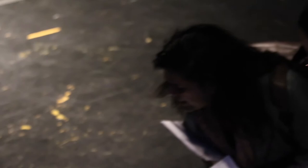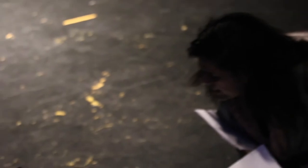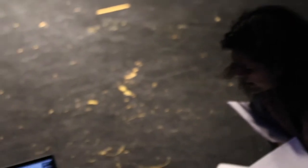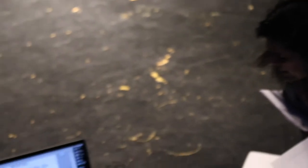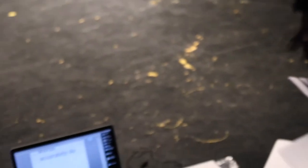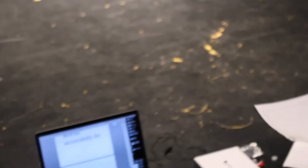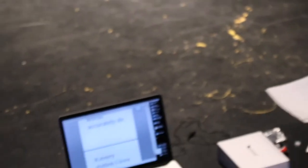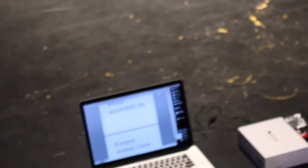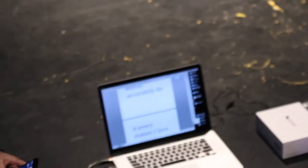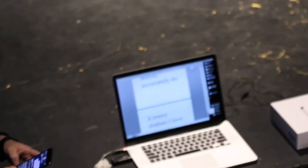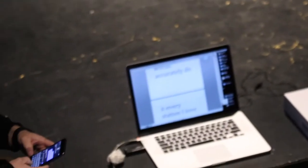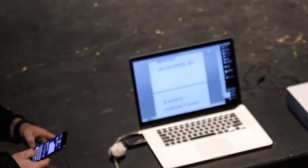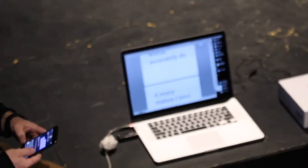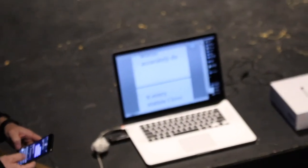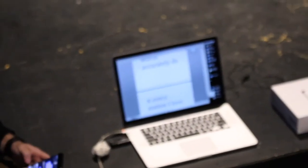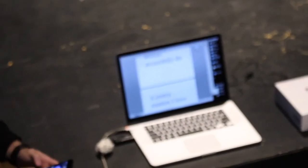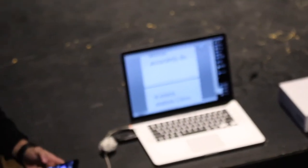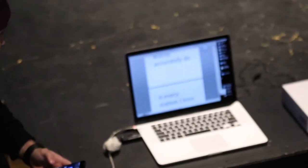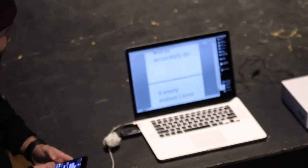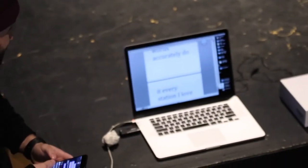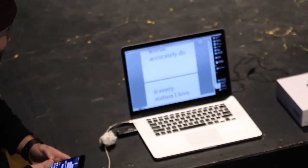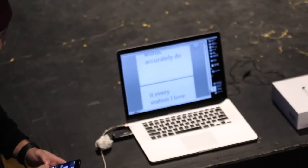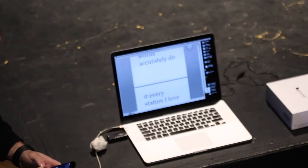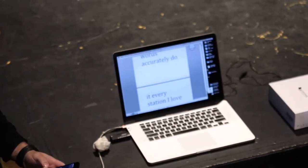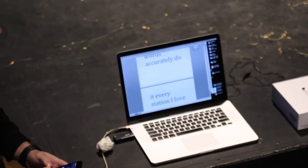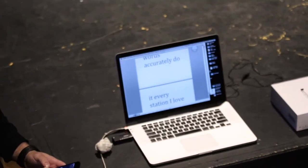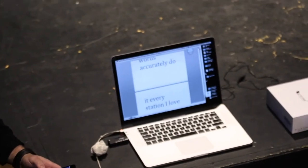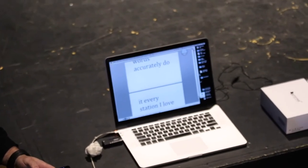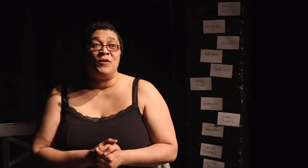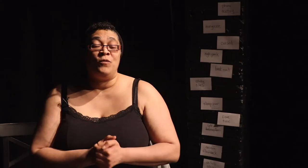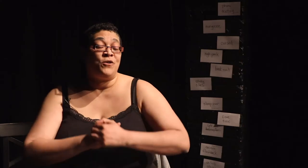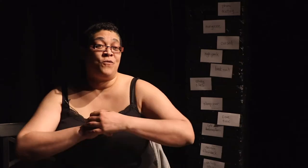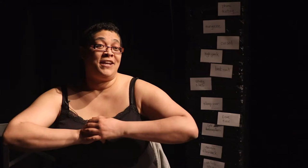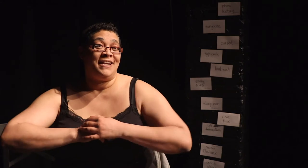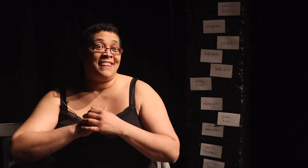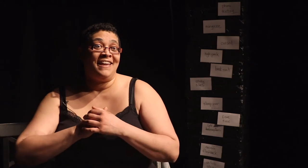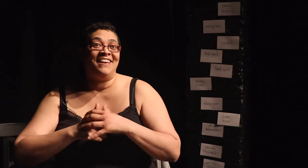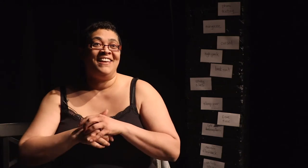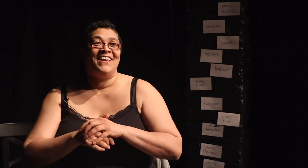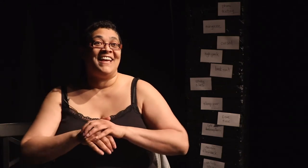So one of the interesting things about working this week is bringing in our, we-don't-want-anything